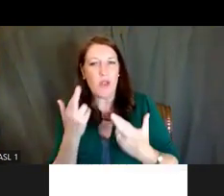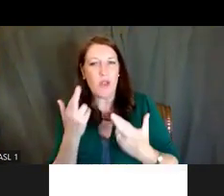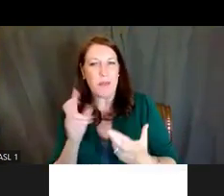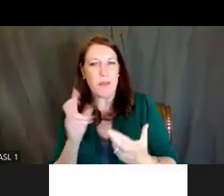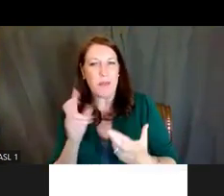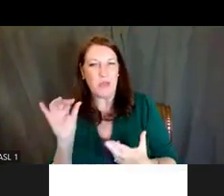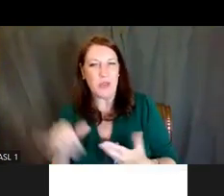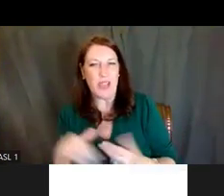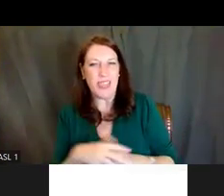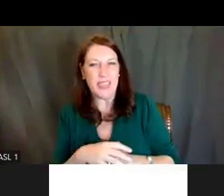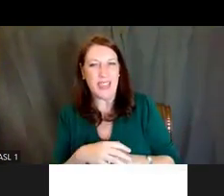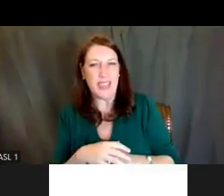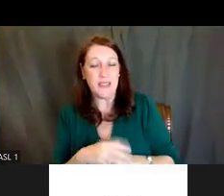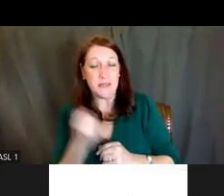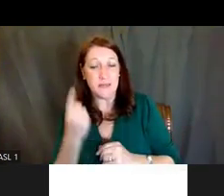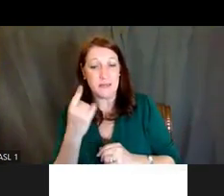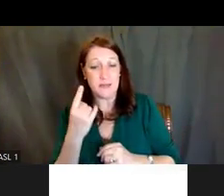because the institutional commitment